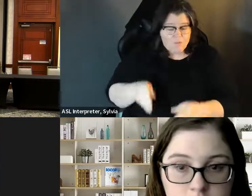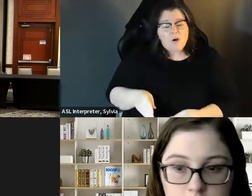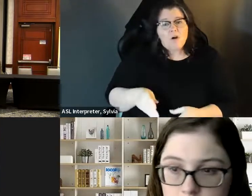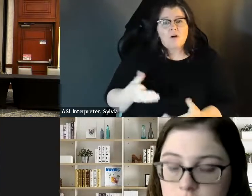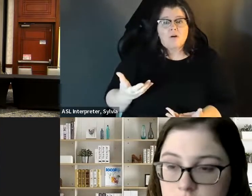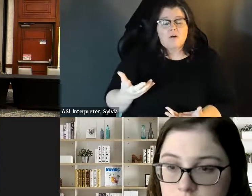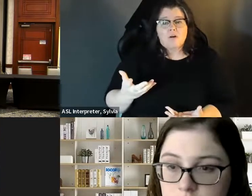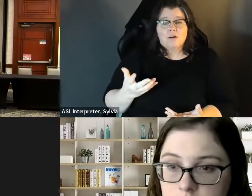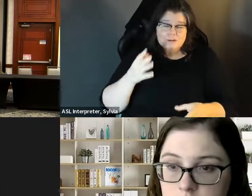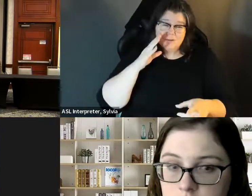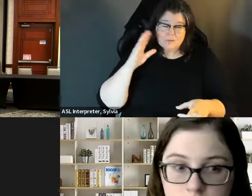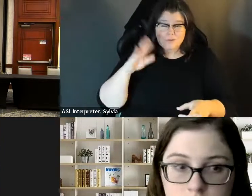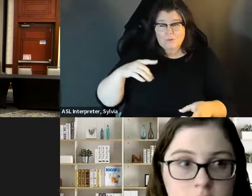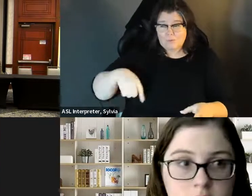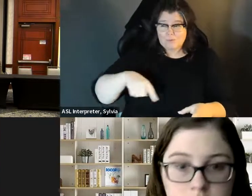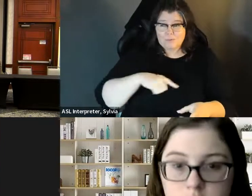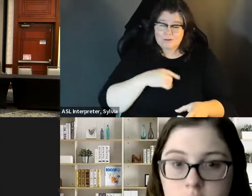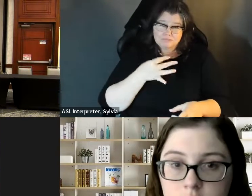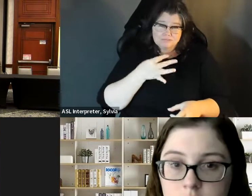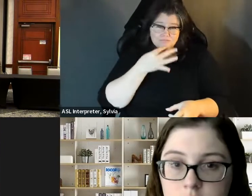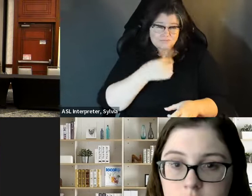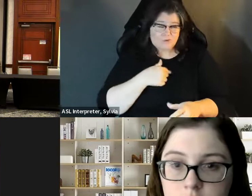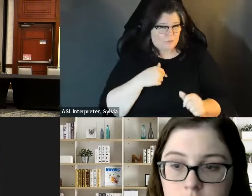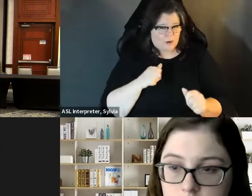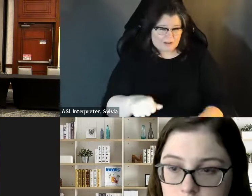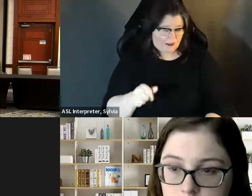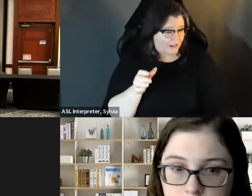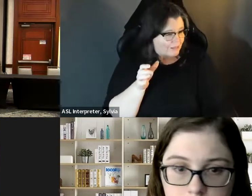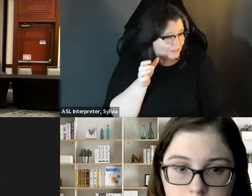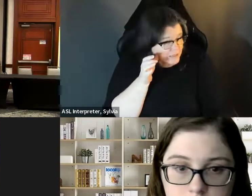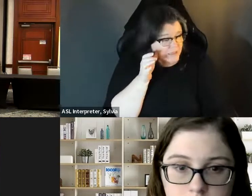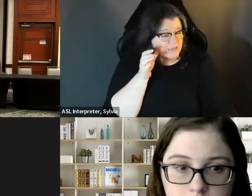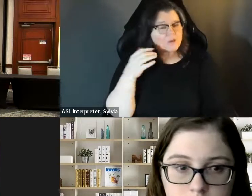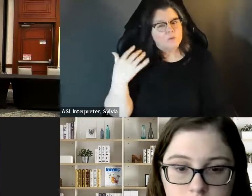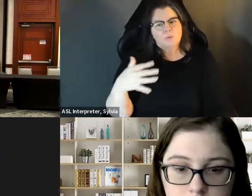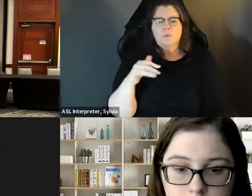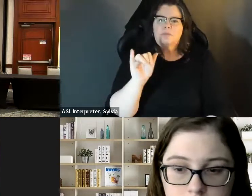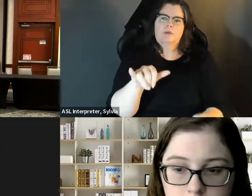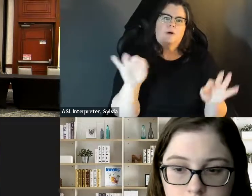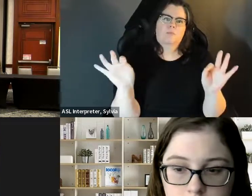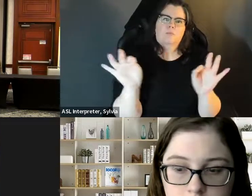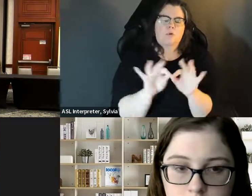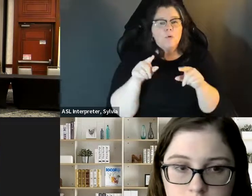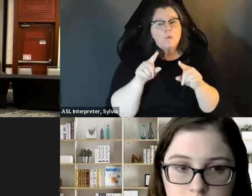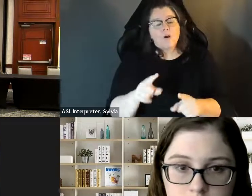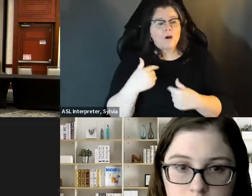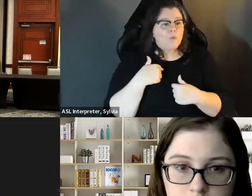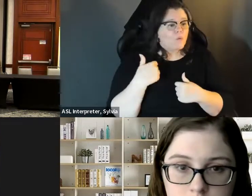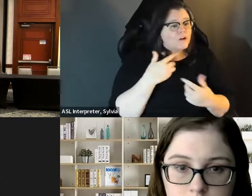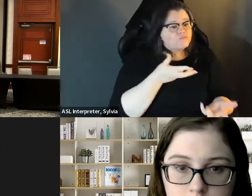mentioned, you know, answer questions. I think that as a person with a disability we have, I think in a lot of I think that as person, with a disability we have, I think, in a lot of aspects we're very good listeners, and I think that's really really really important, especially on the campaign. aspects, we're very good listeners and I think that's